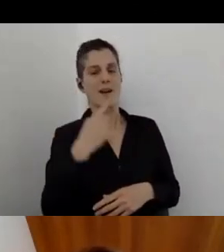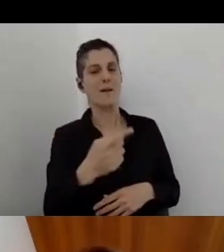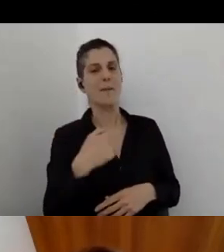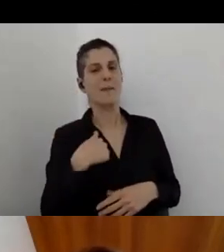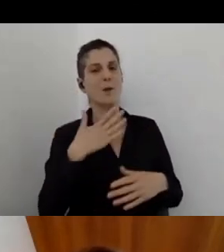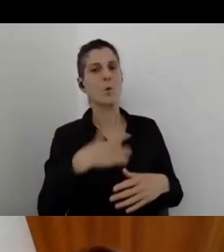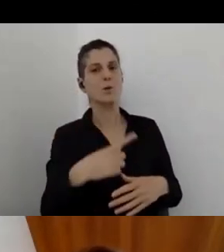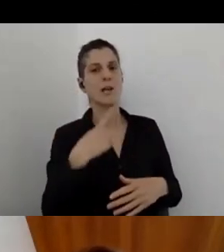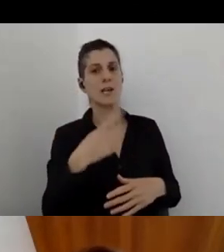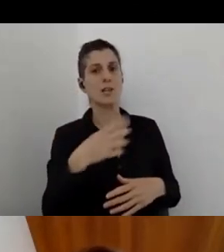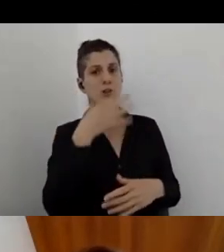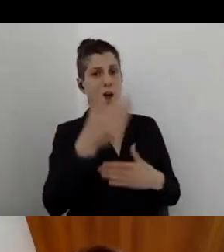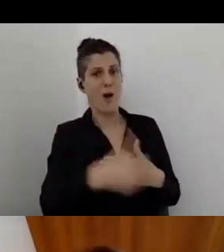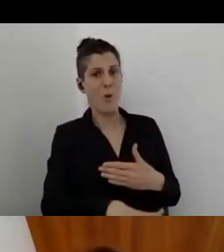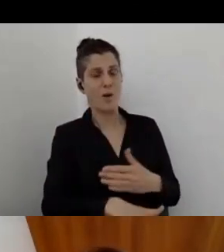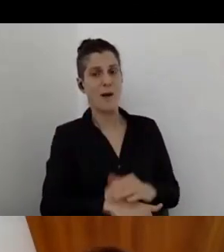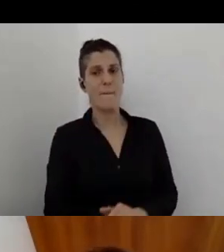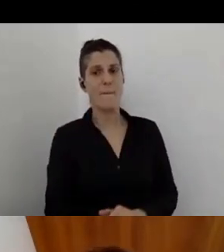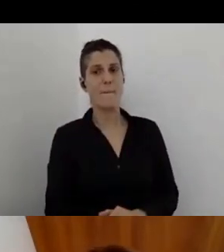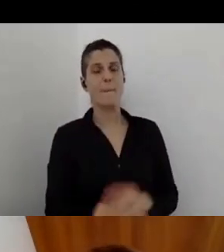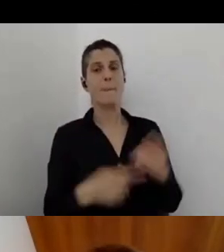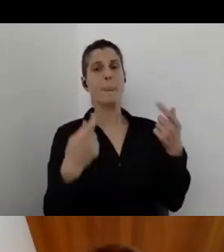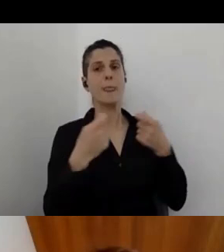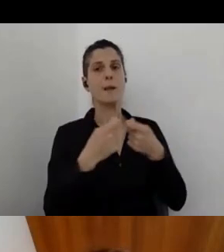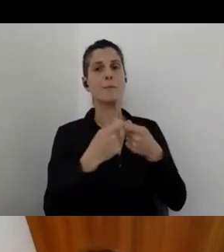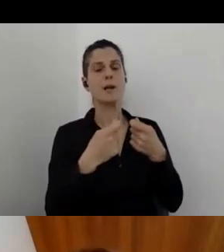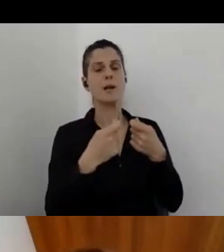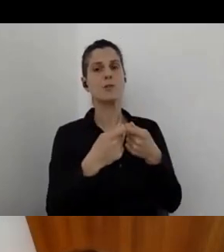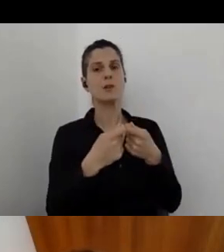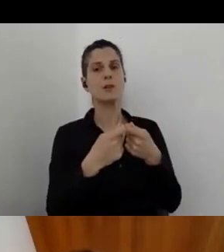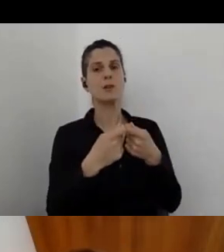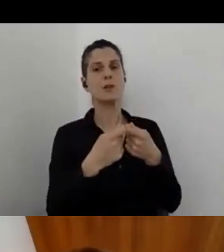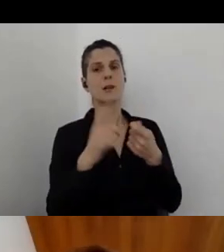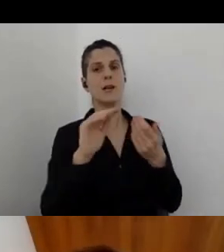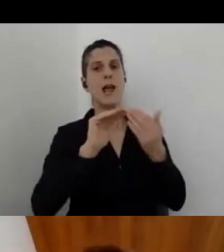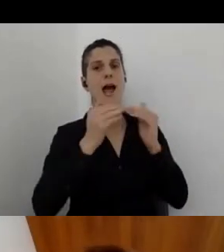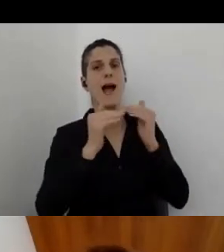here about the accessibility accommodations we have during the webinar.